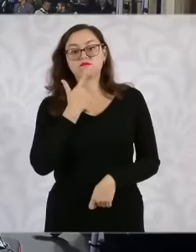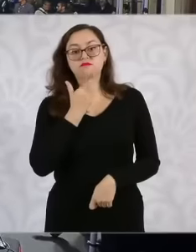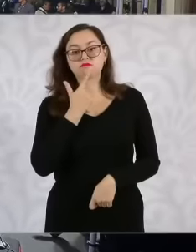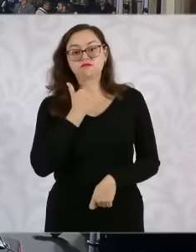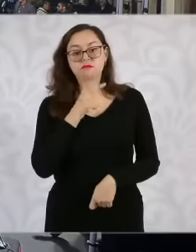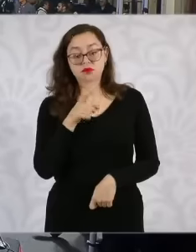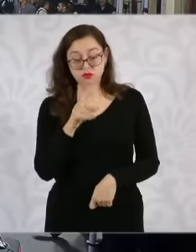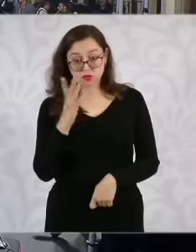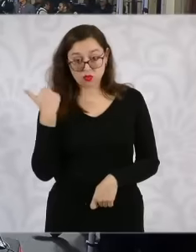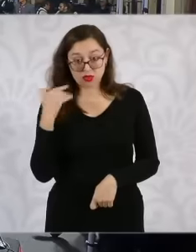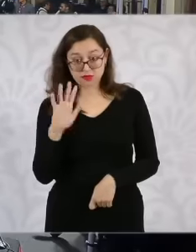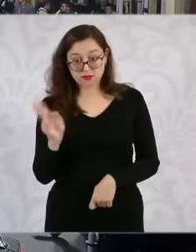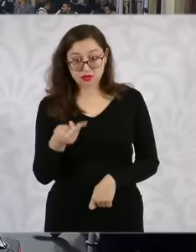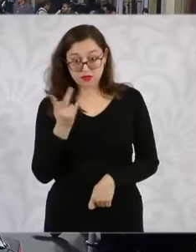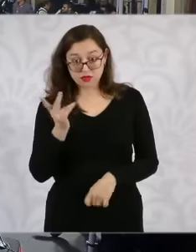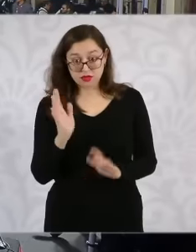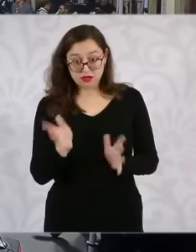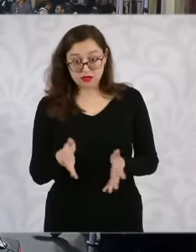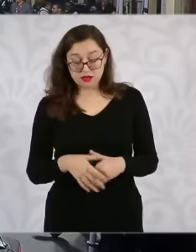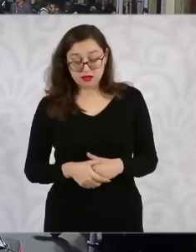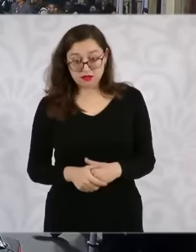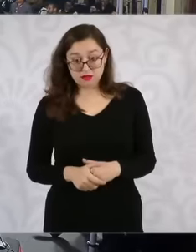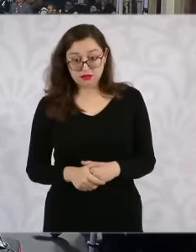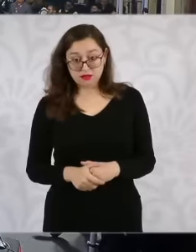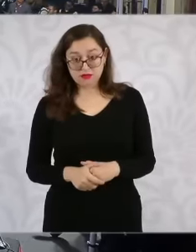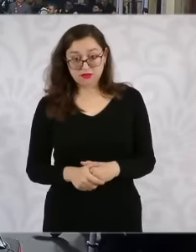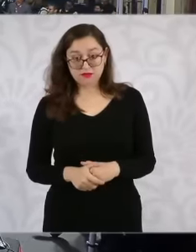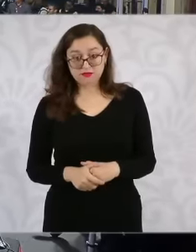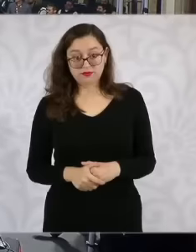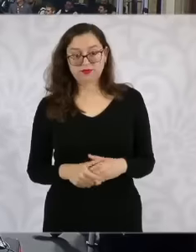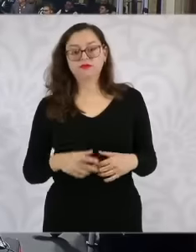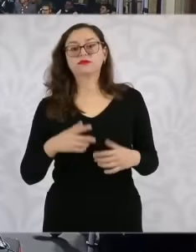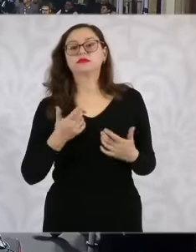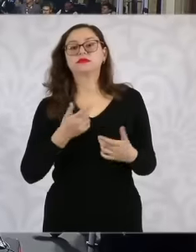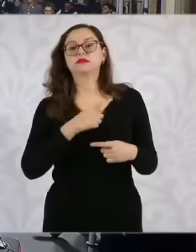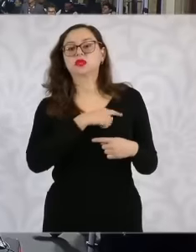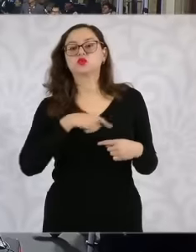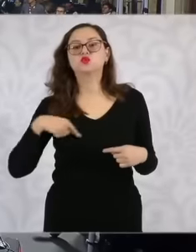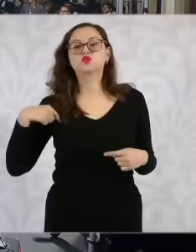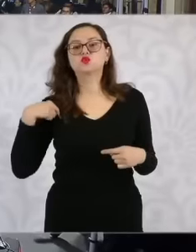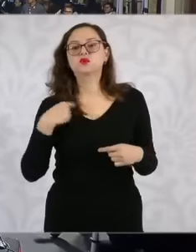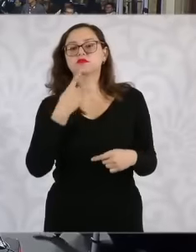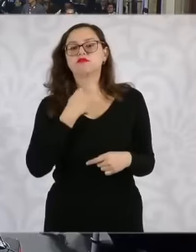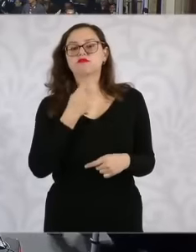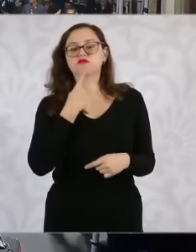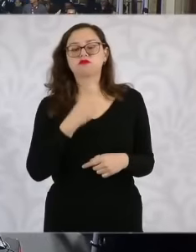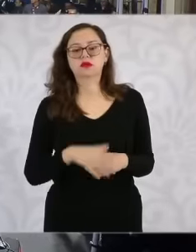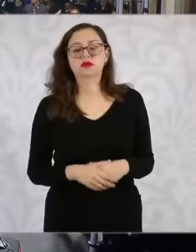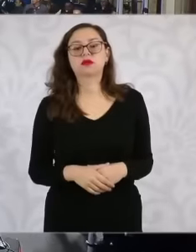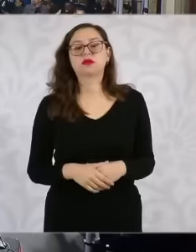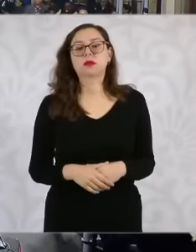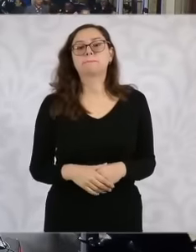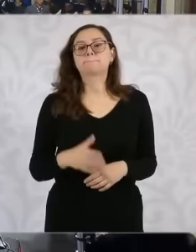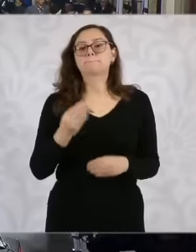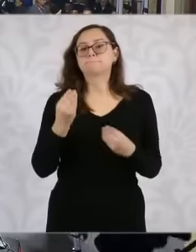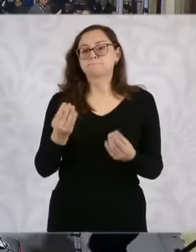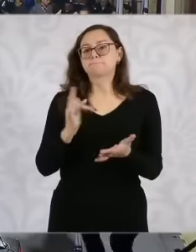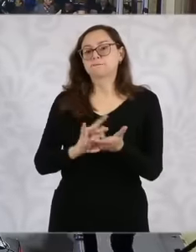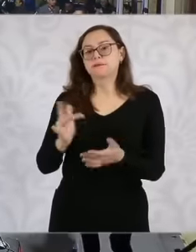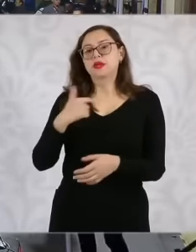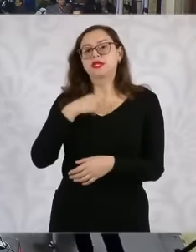ad before the sweater. Thank you very much, Dr. Sandra Aguilera from the Larza communications group. Doctor,